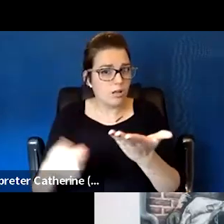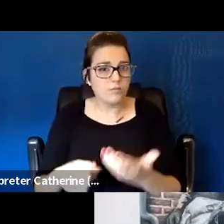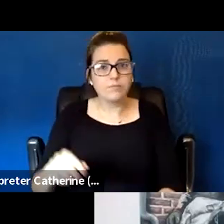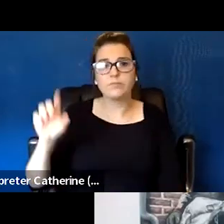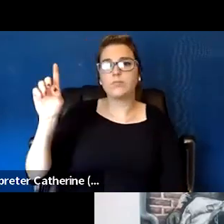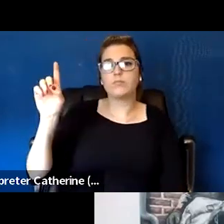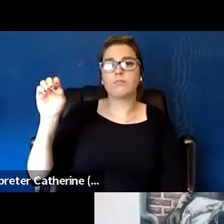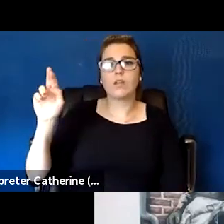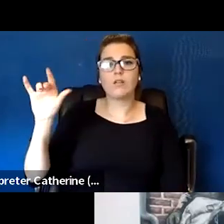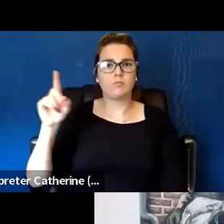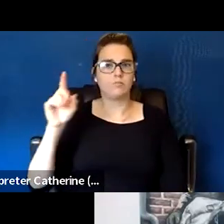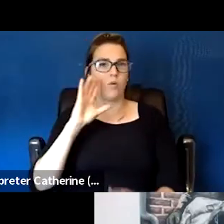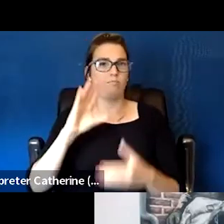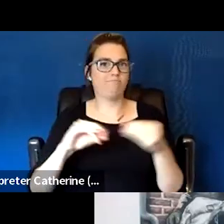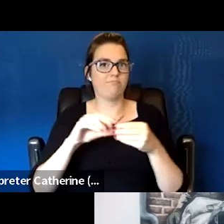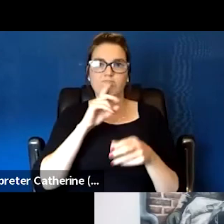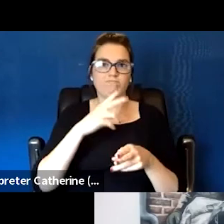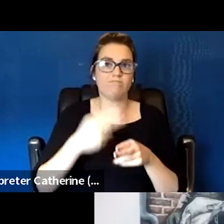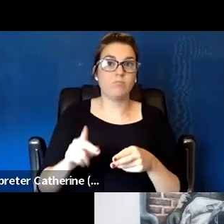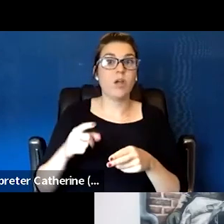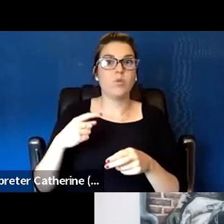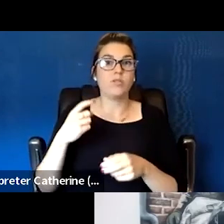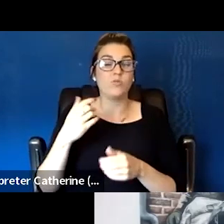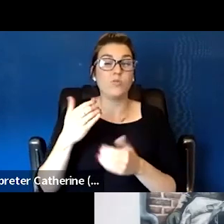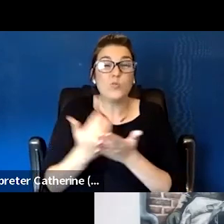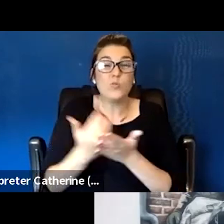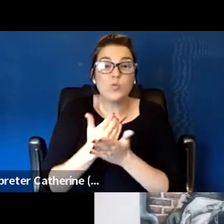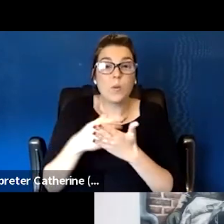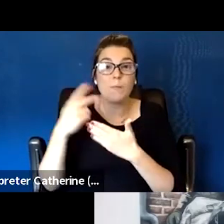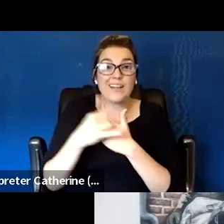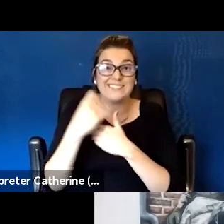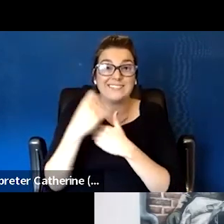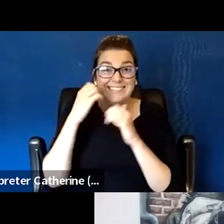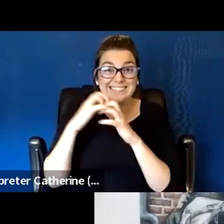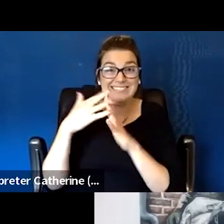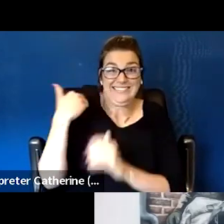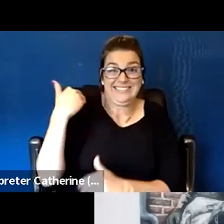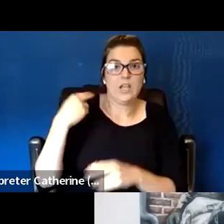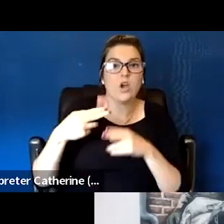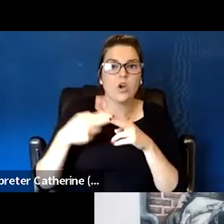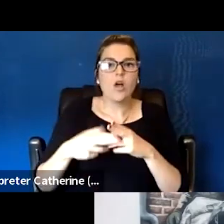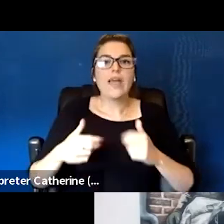'cause we have a new project that we've just introduced that's called the Lived Experience Training Academy,